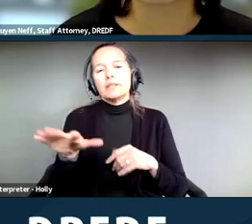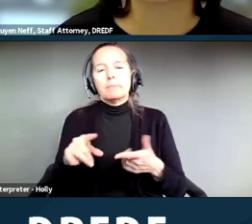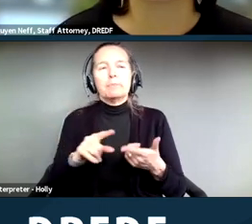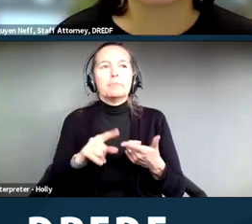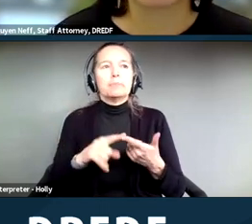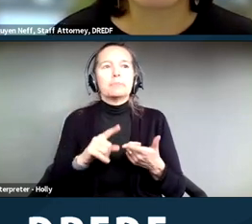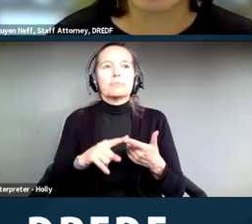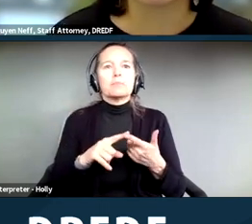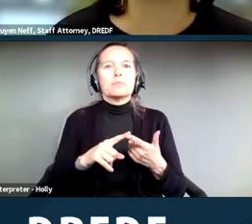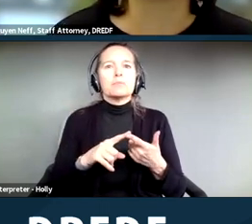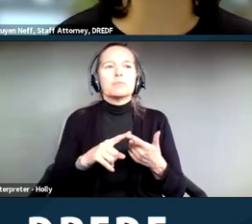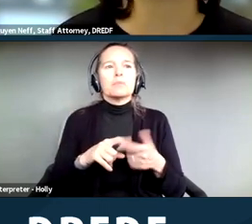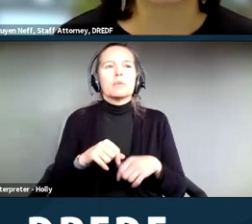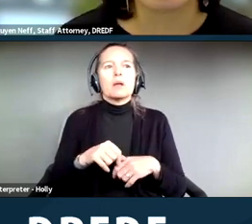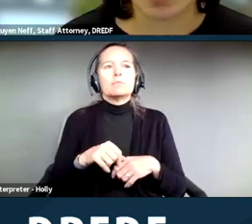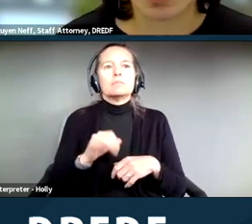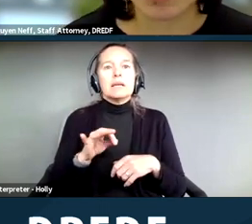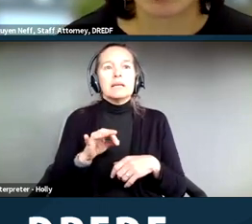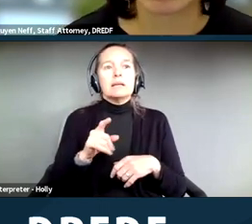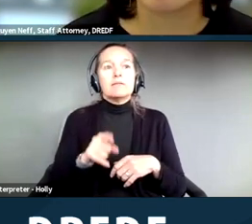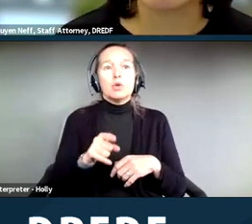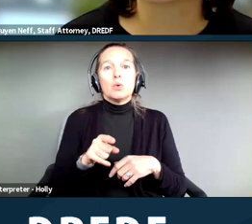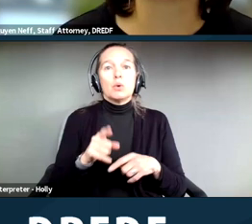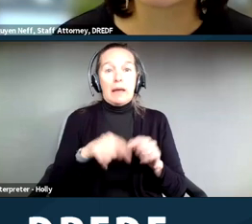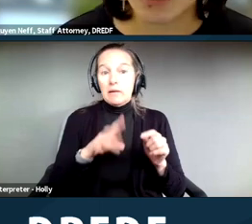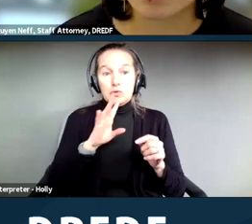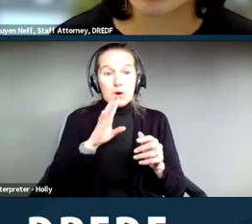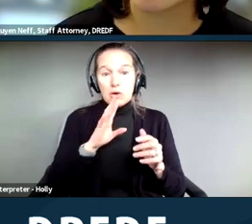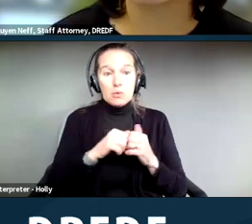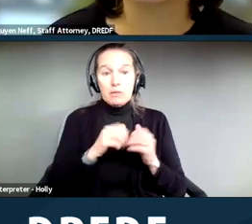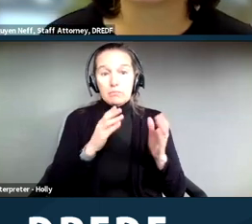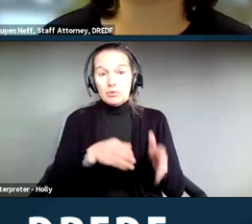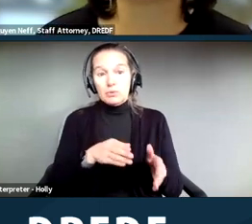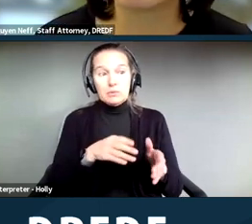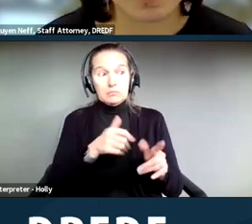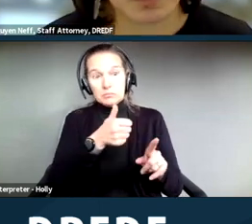talk to someone directly, post your reasonable accommodation on your tent or another visible